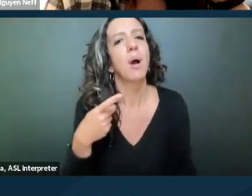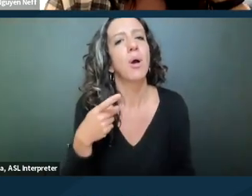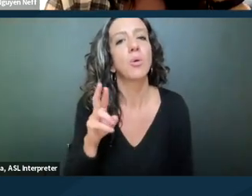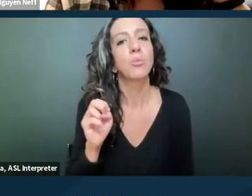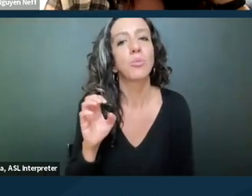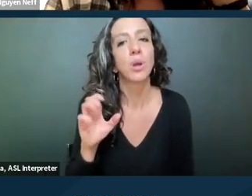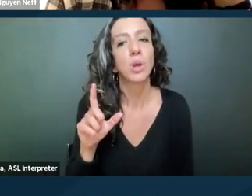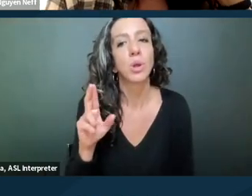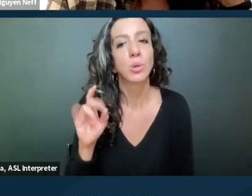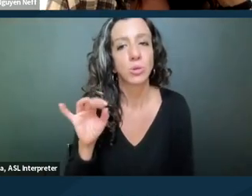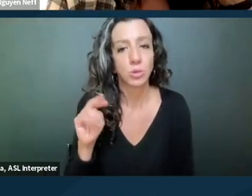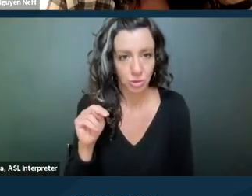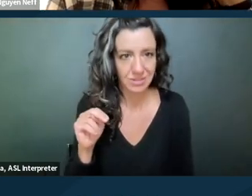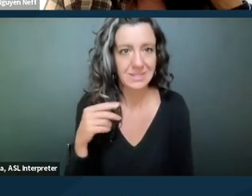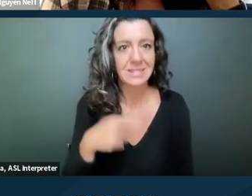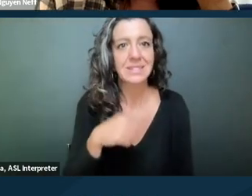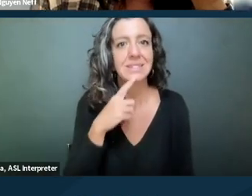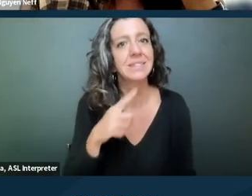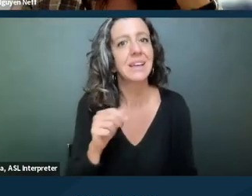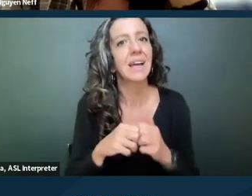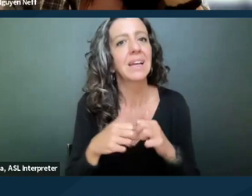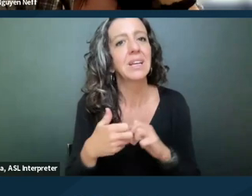I think this is sort of an issue less that comes up